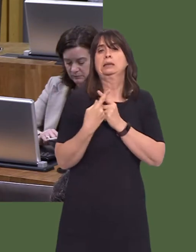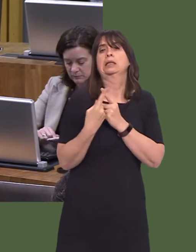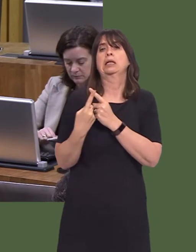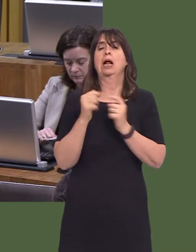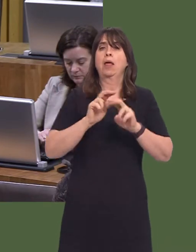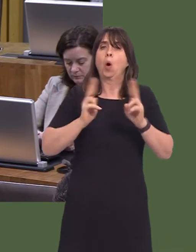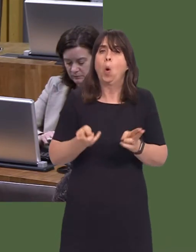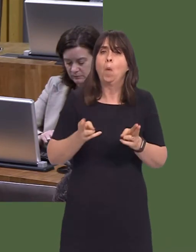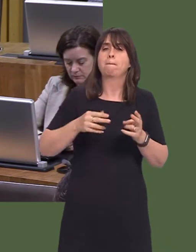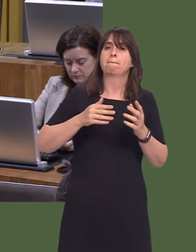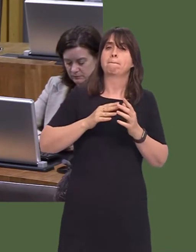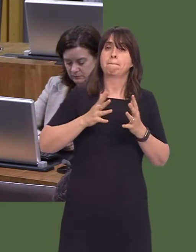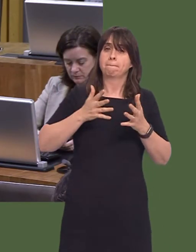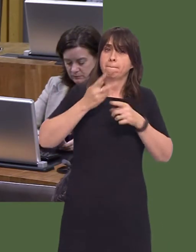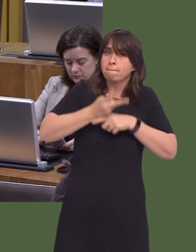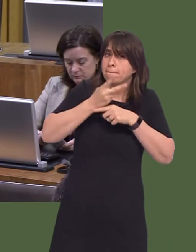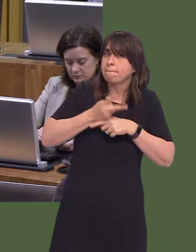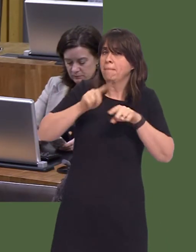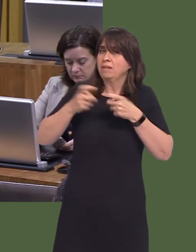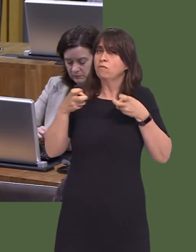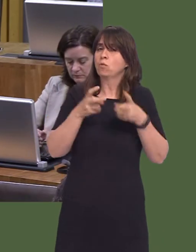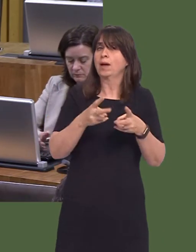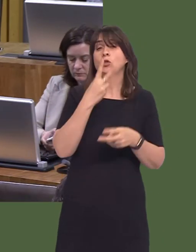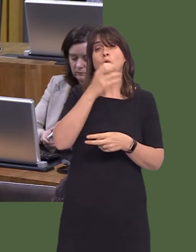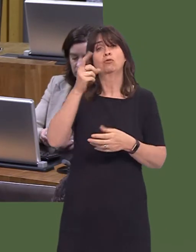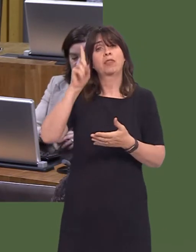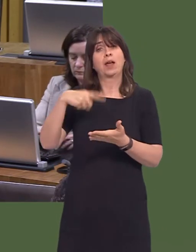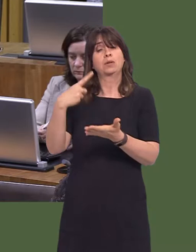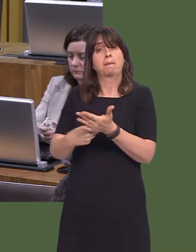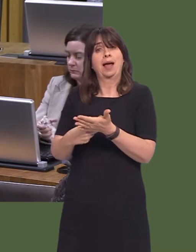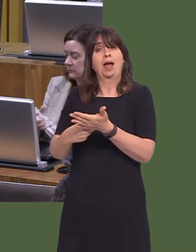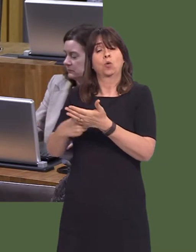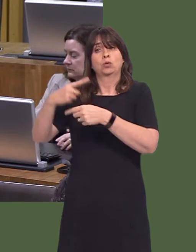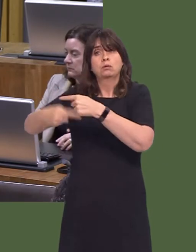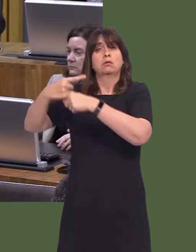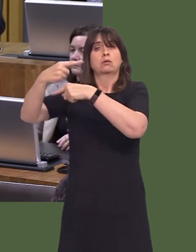as possible. The board have agreed a further £200,000 recurring revenue to continue to